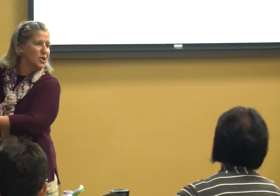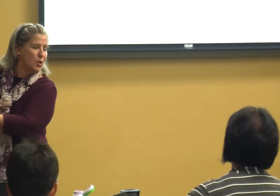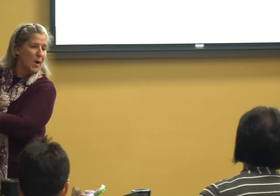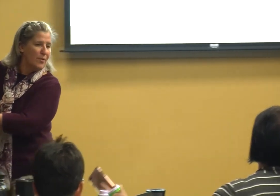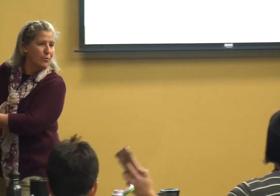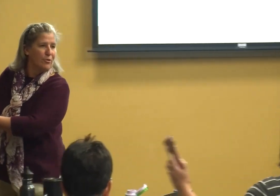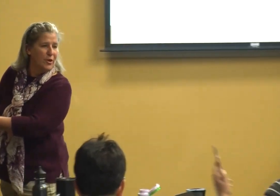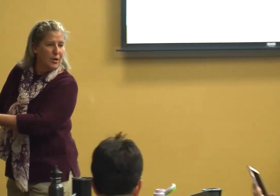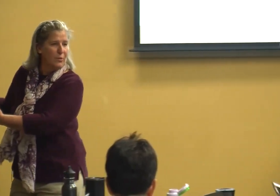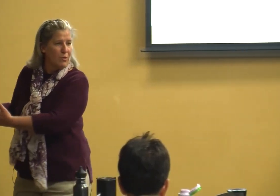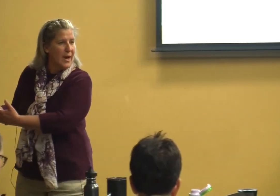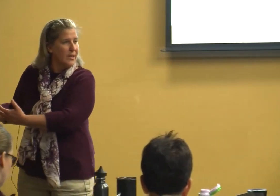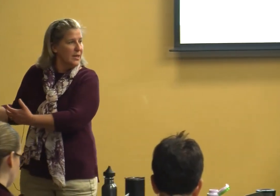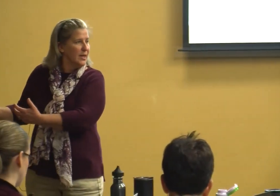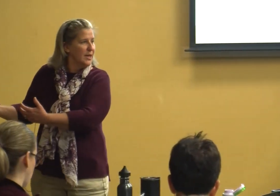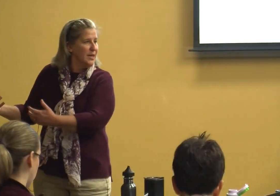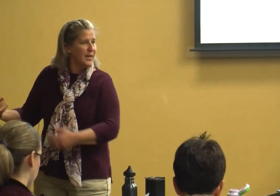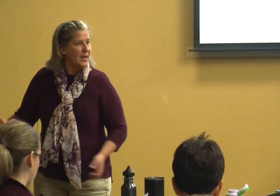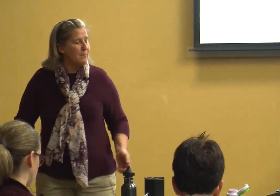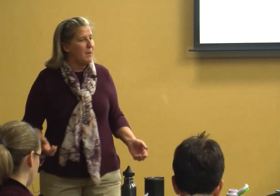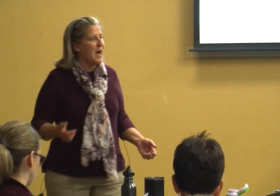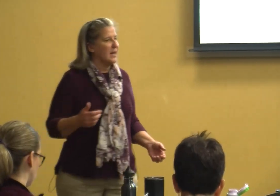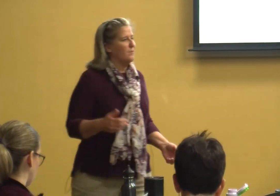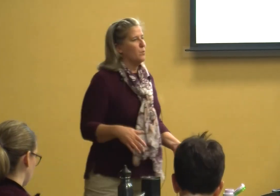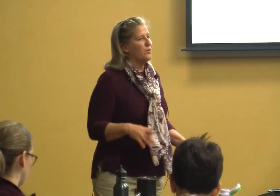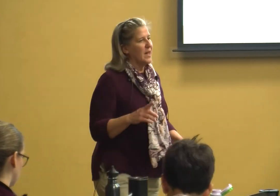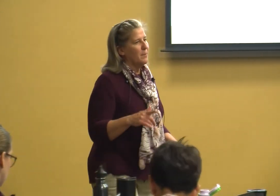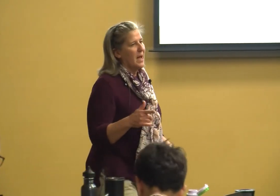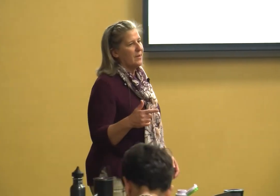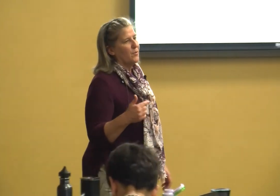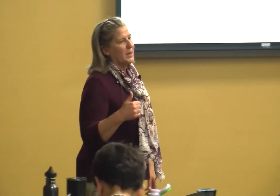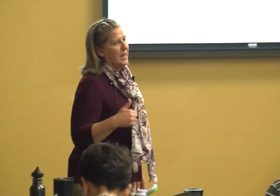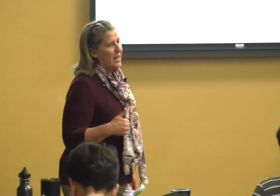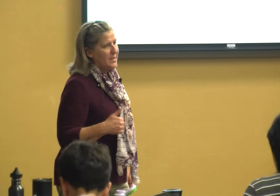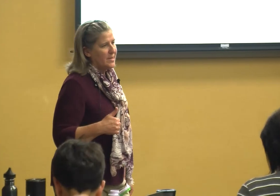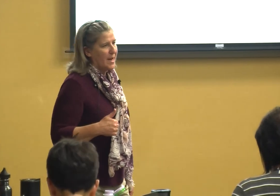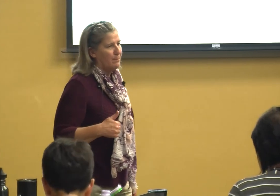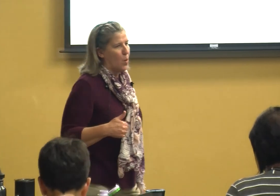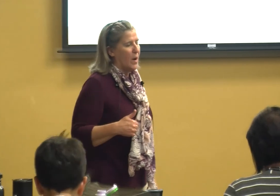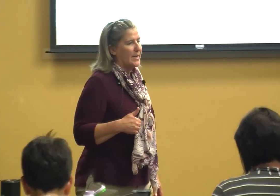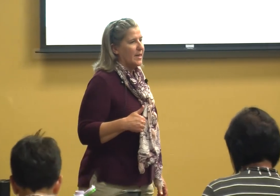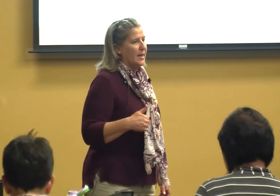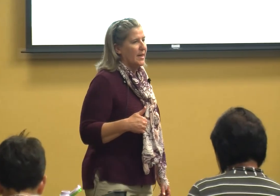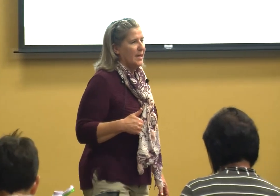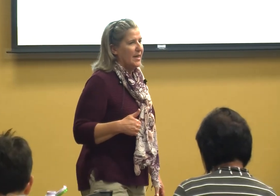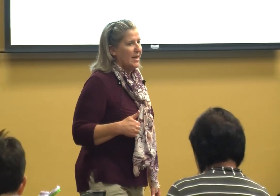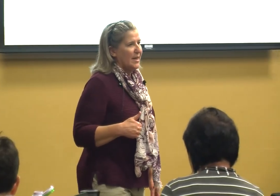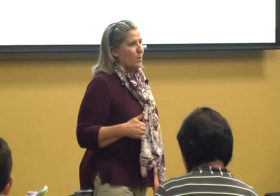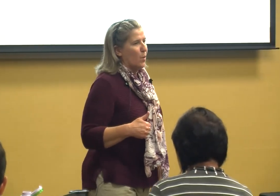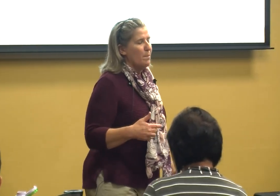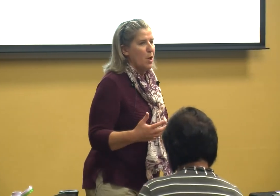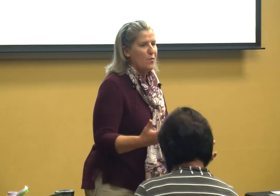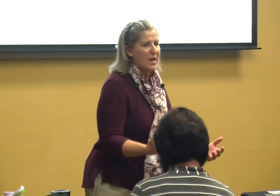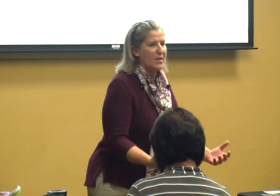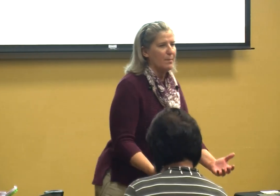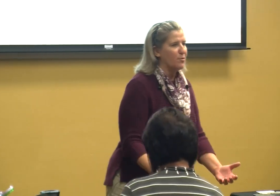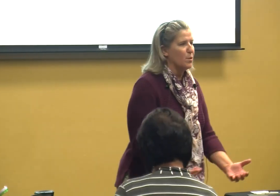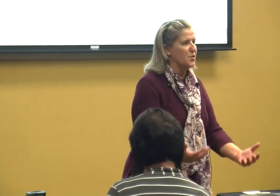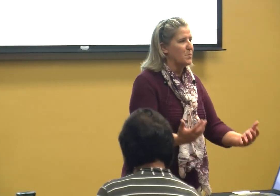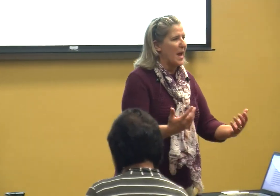to others right but if you think about it from a kid's standpoint we're moving them through space